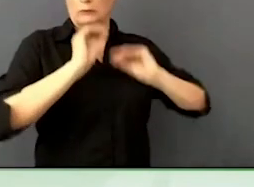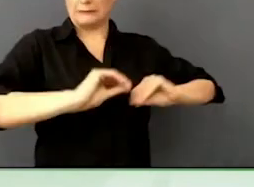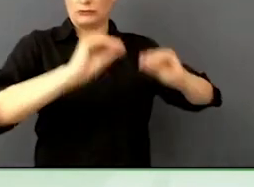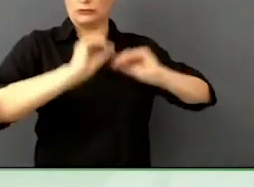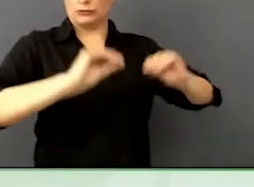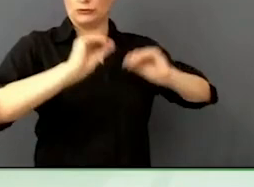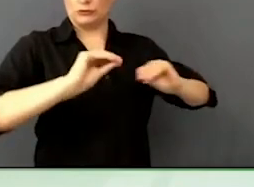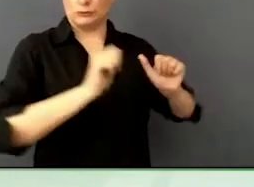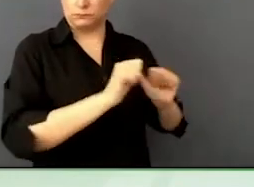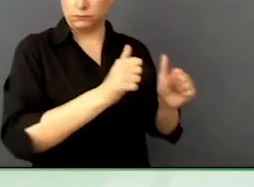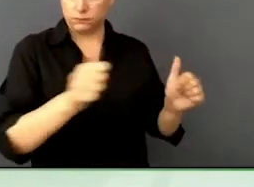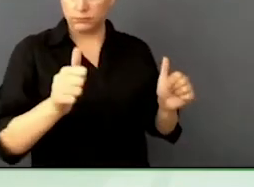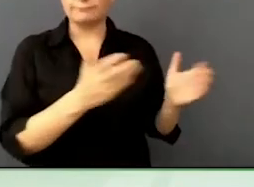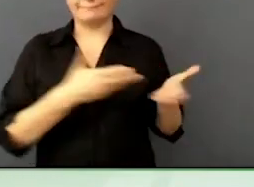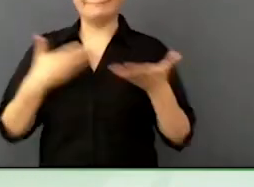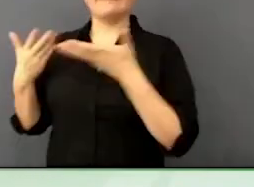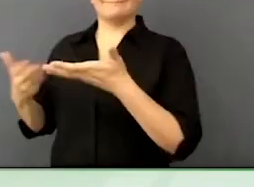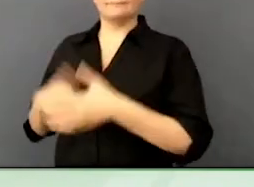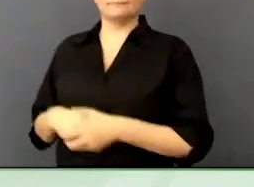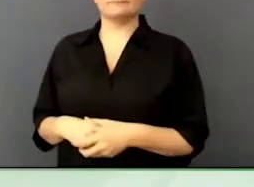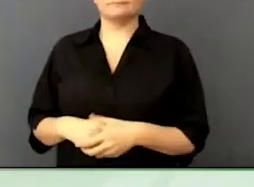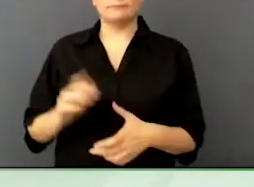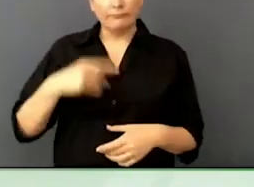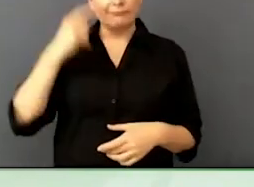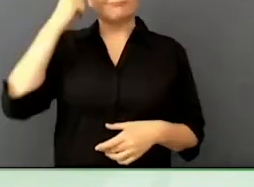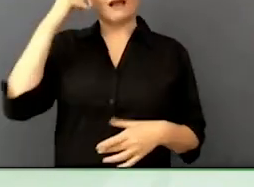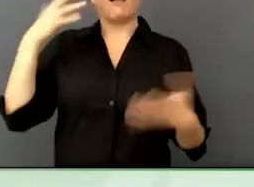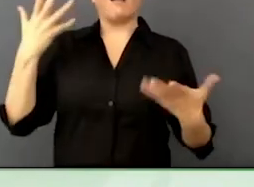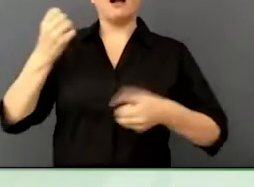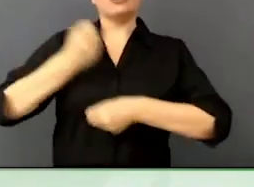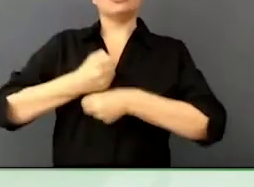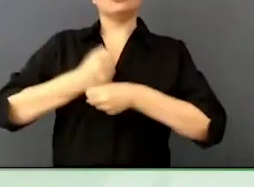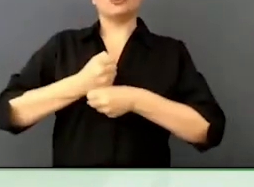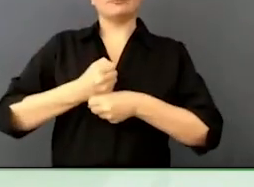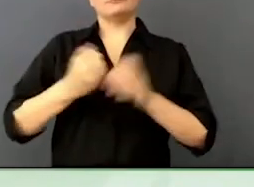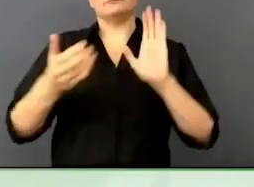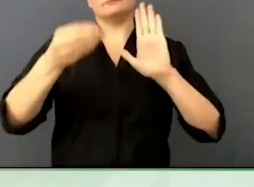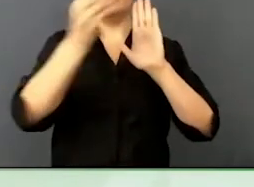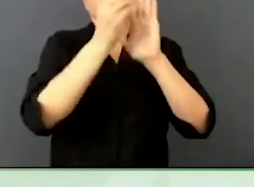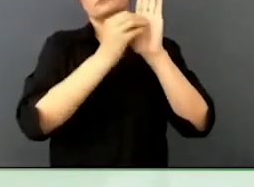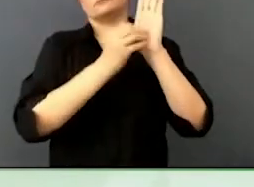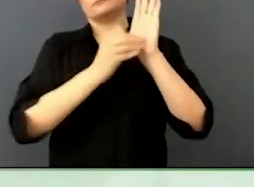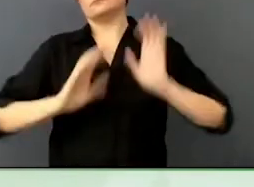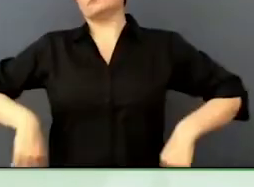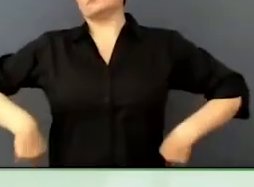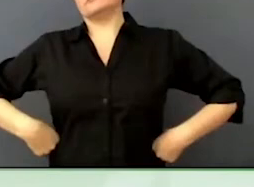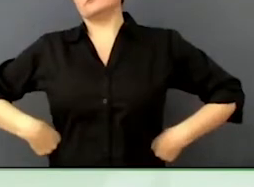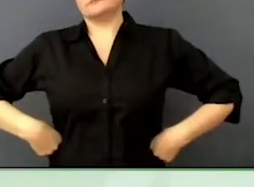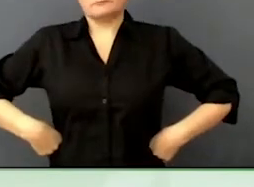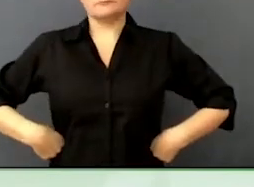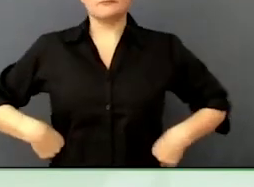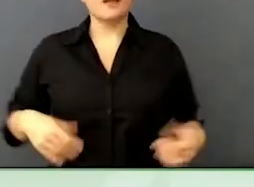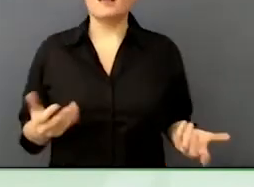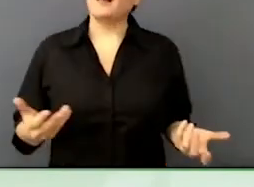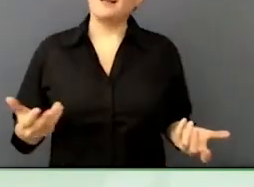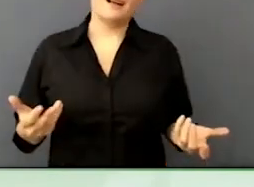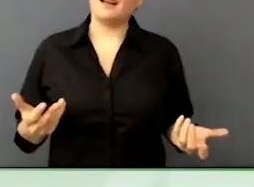with job boards being the solution, they are not. If you are tempted to fund a job board and let it sit there, please